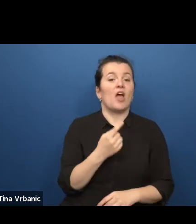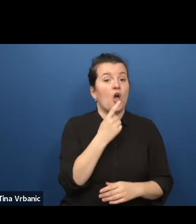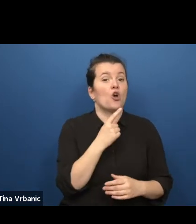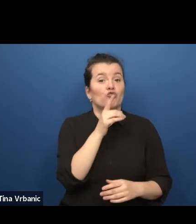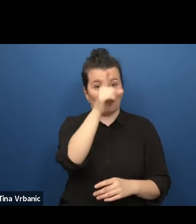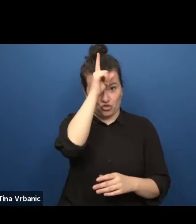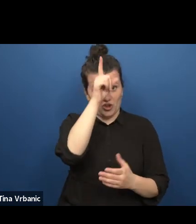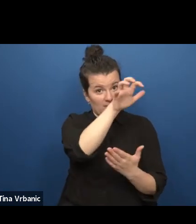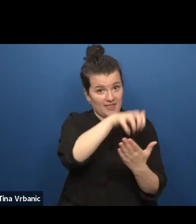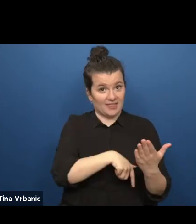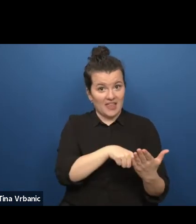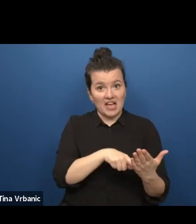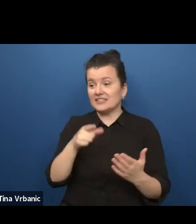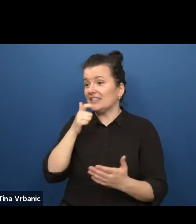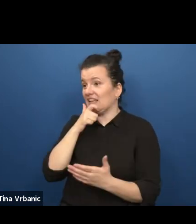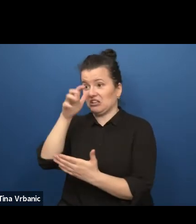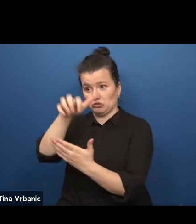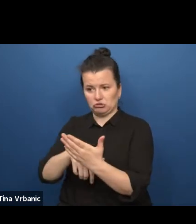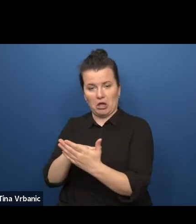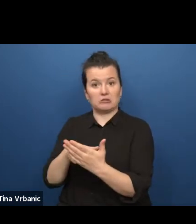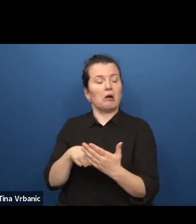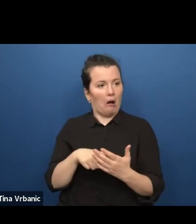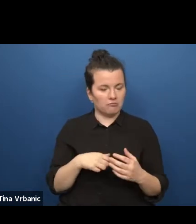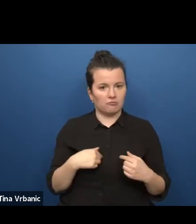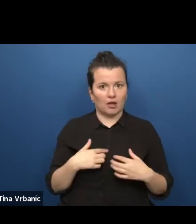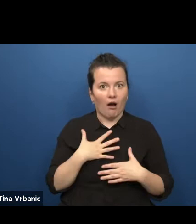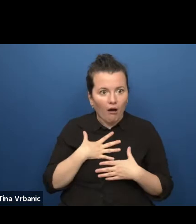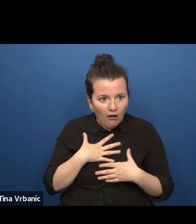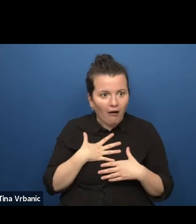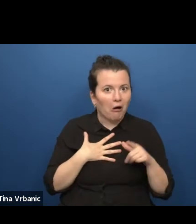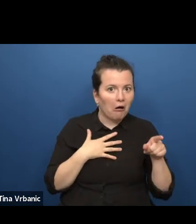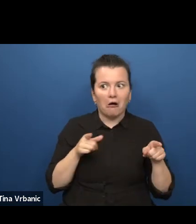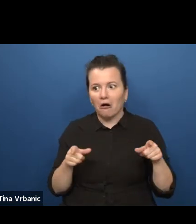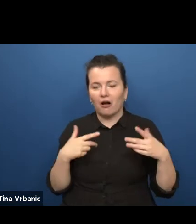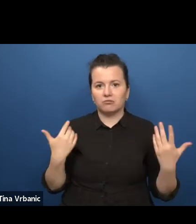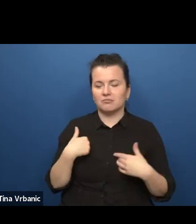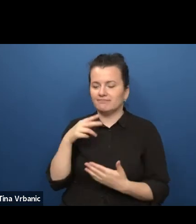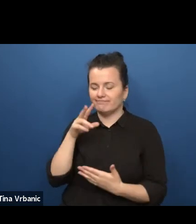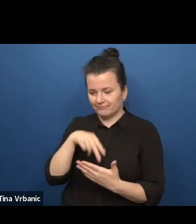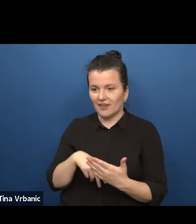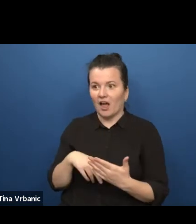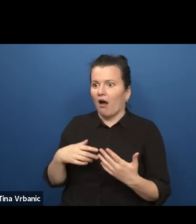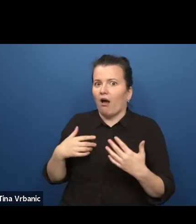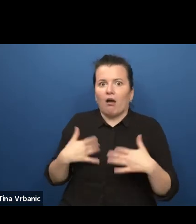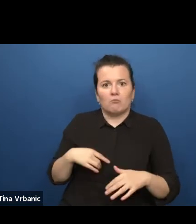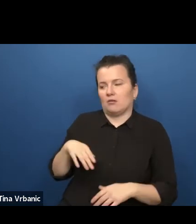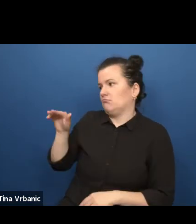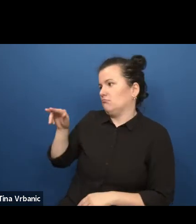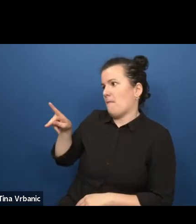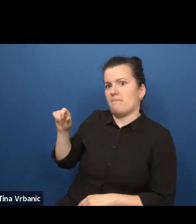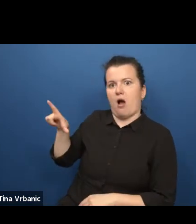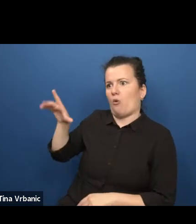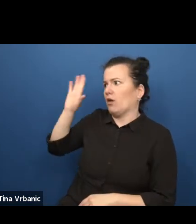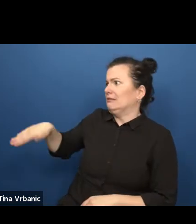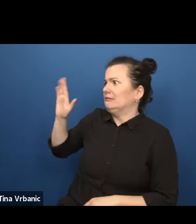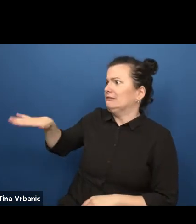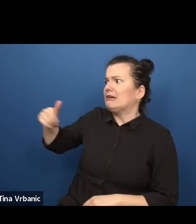I was delighted and next day I convinced Paul to stage our own classroom version of "My Mother Media".